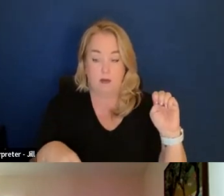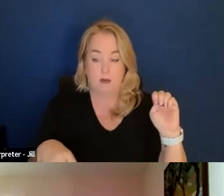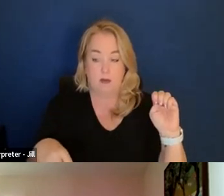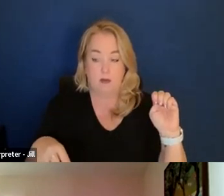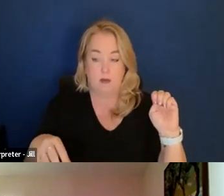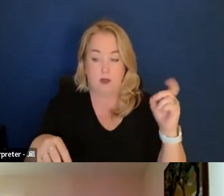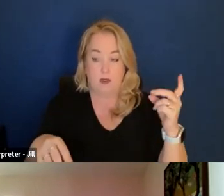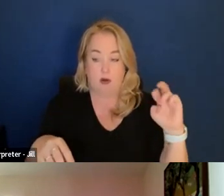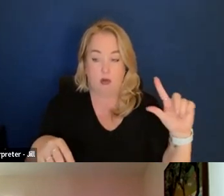Darryl Daniels?